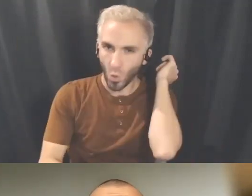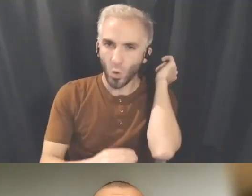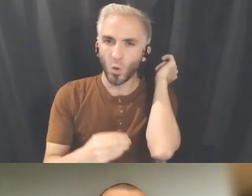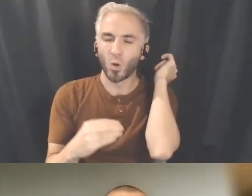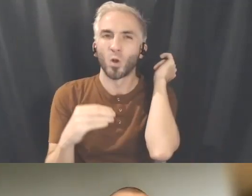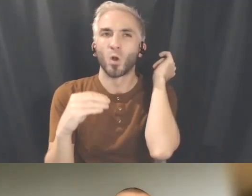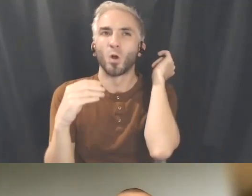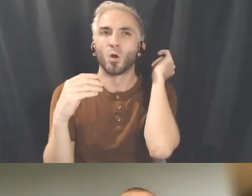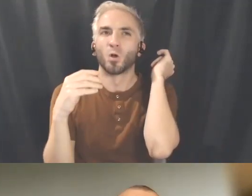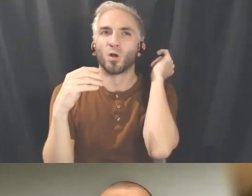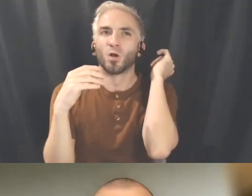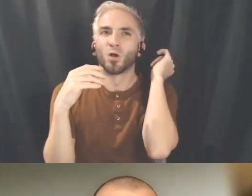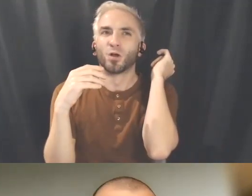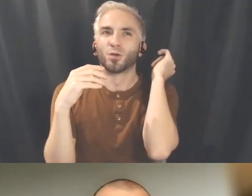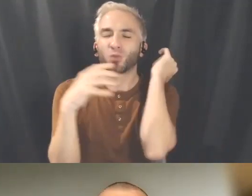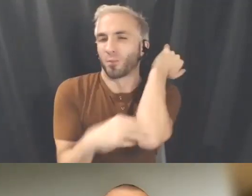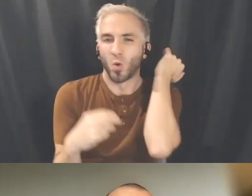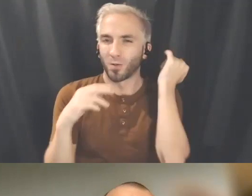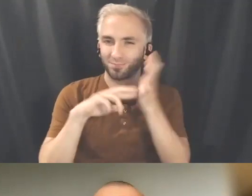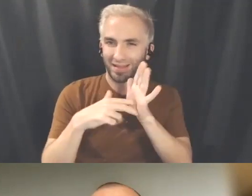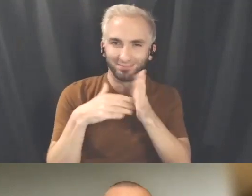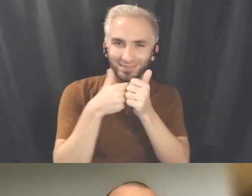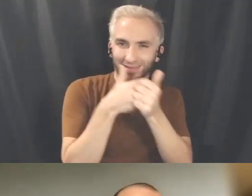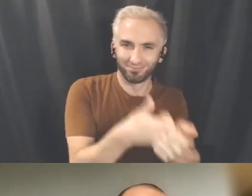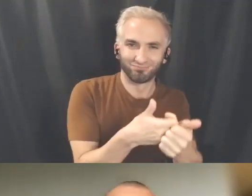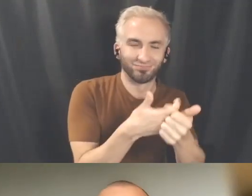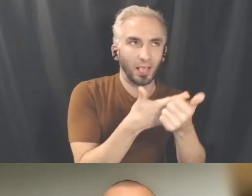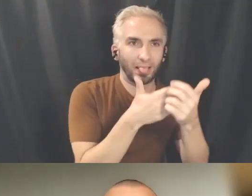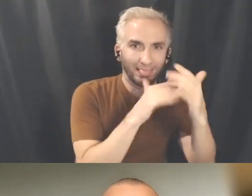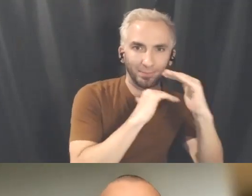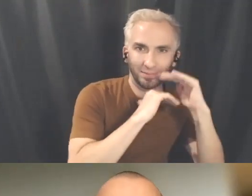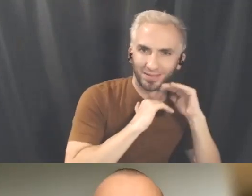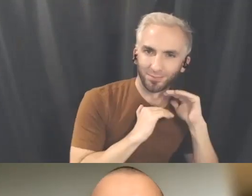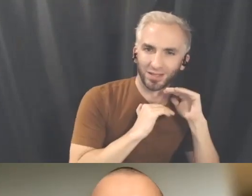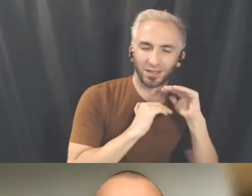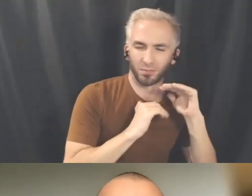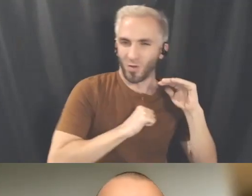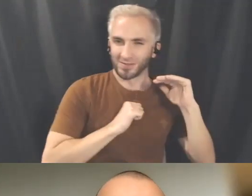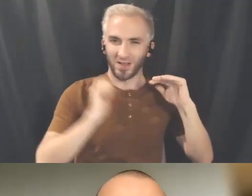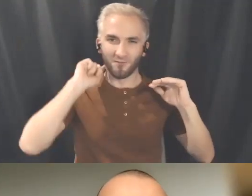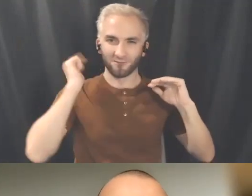and that our imagination is very rich and very you know large and so I just